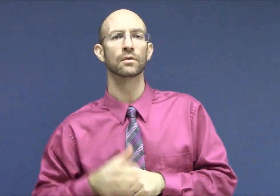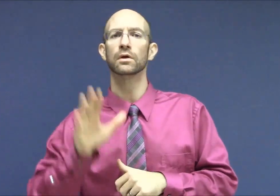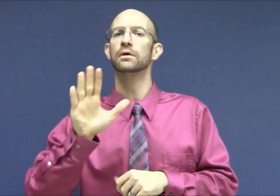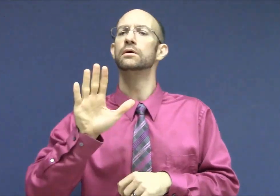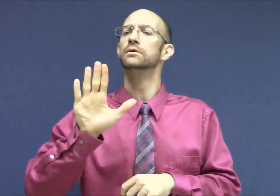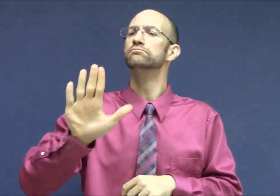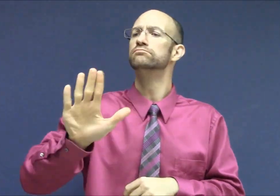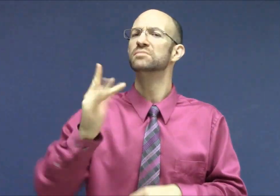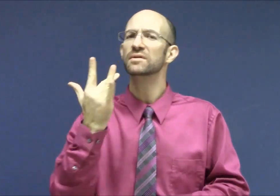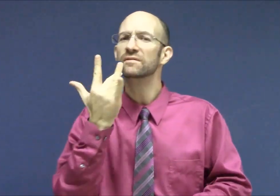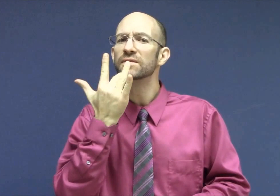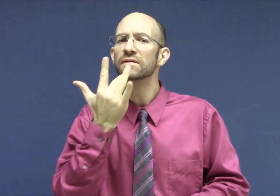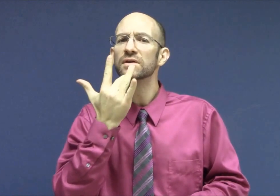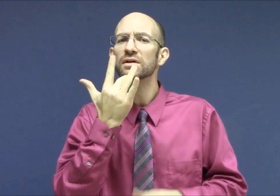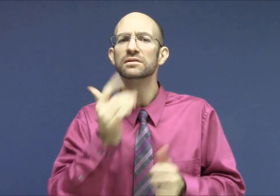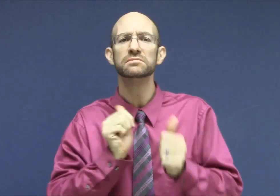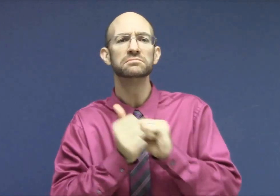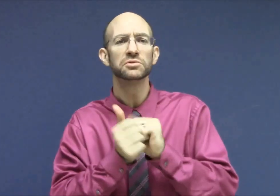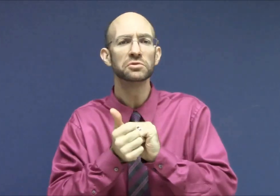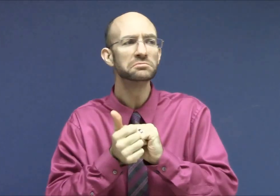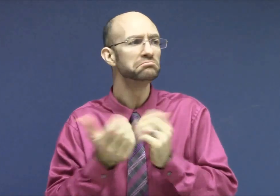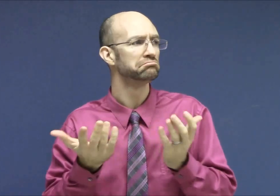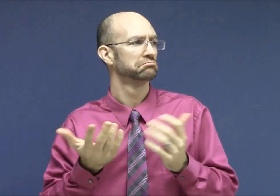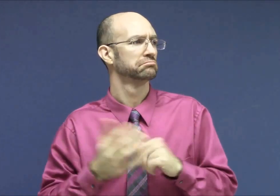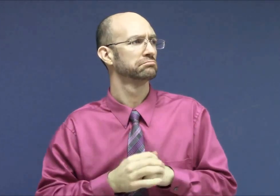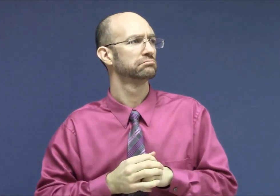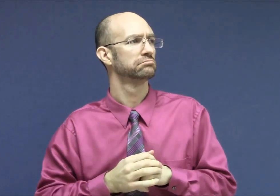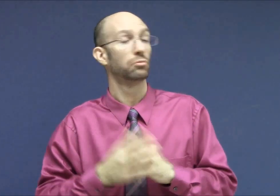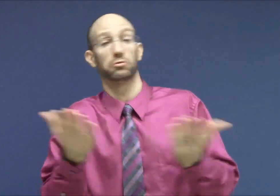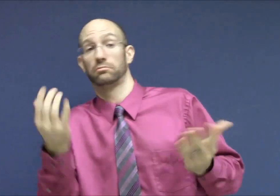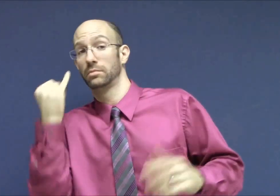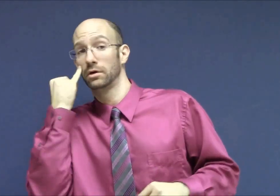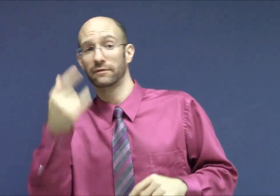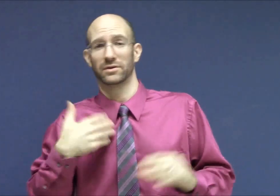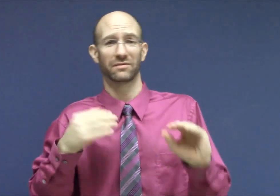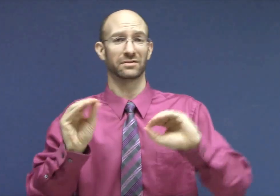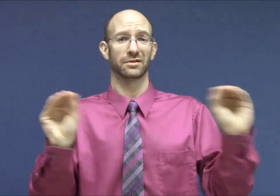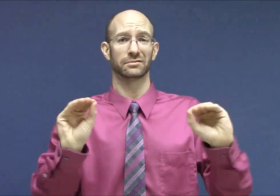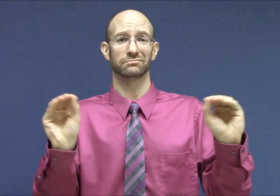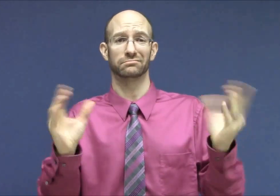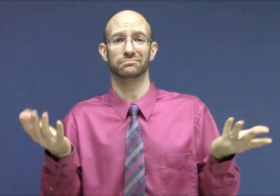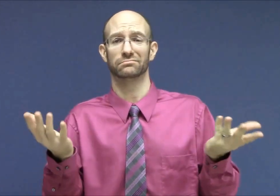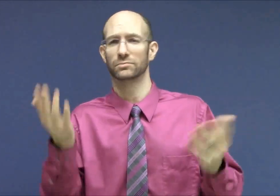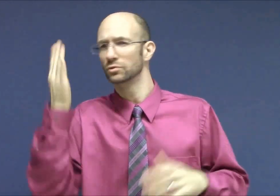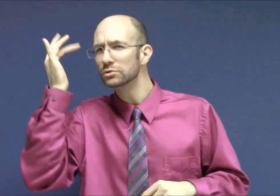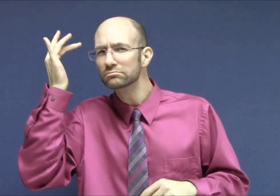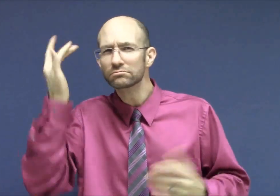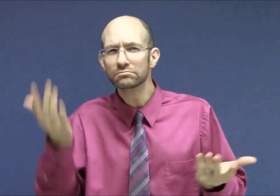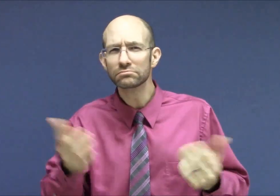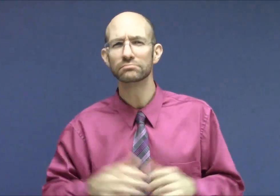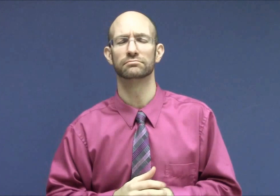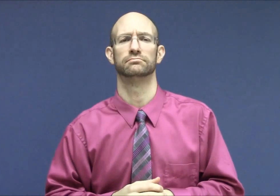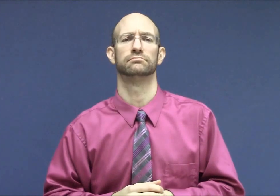Your favorite sports, or if you have none, and explain why.